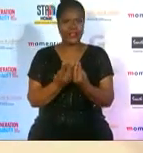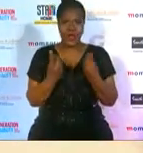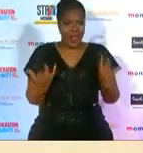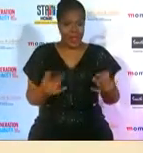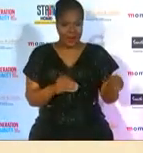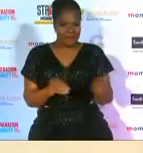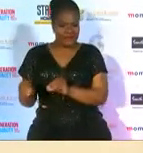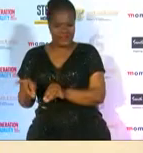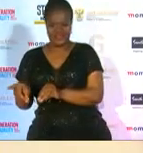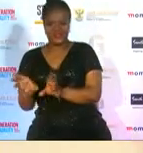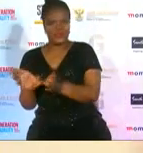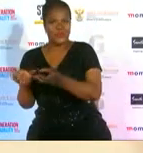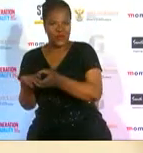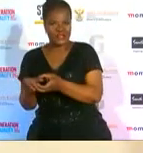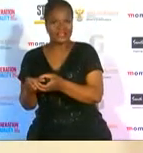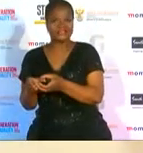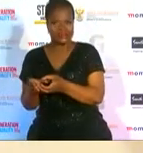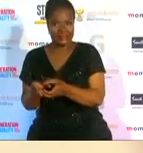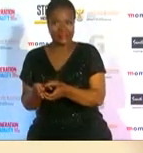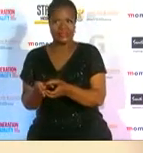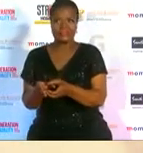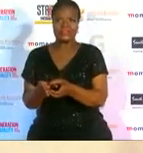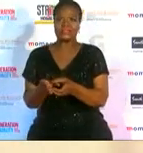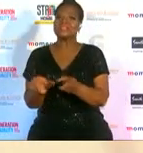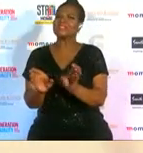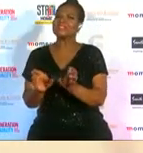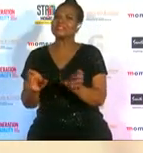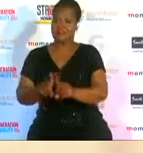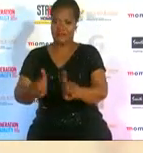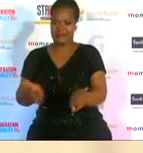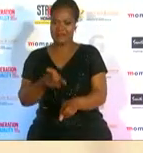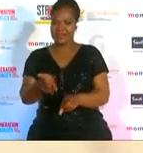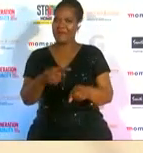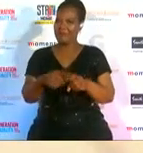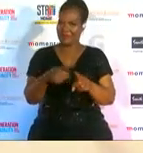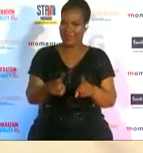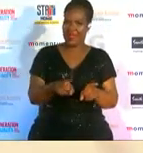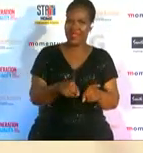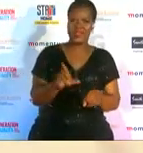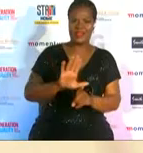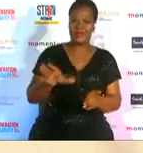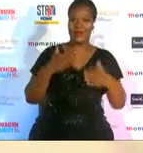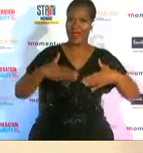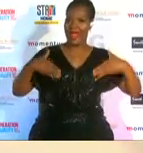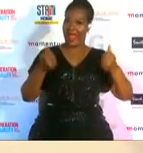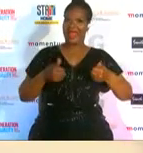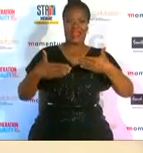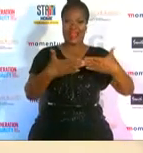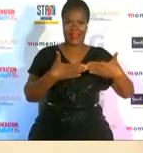the difference was play as opposed to to health care you know so but people were so involved you know so that transition was